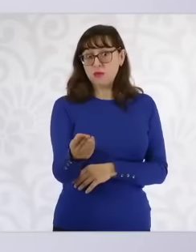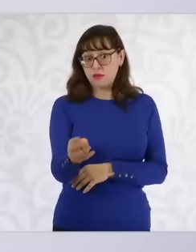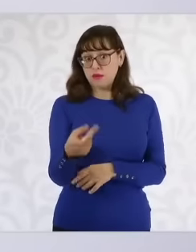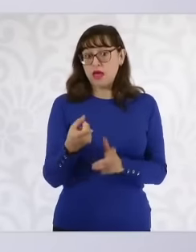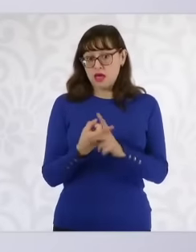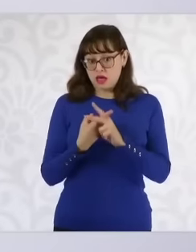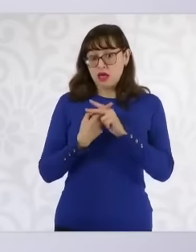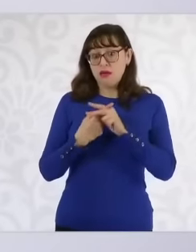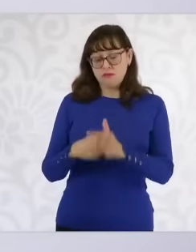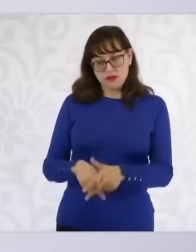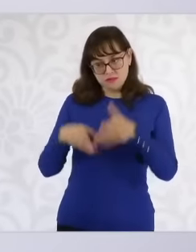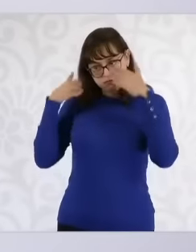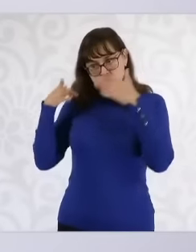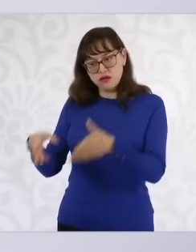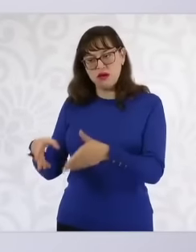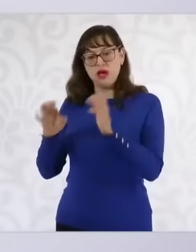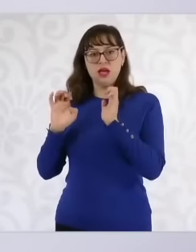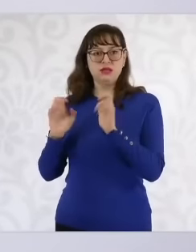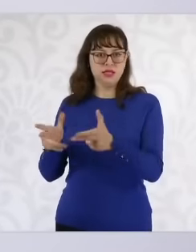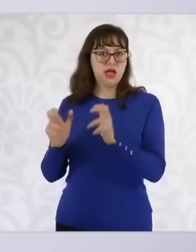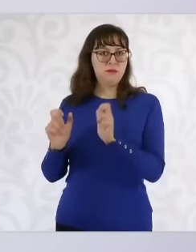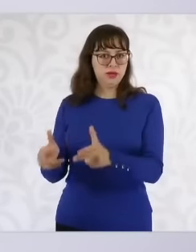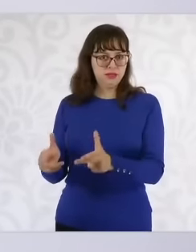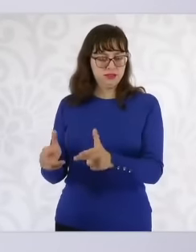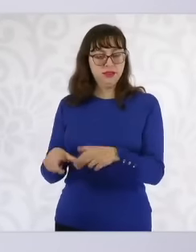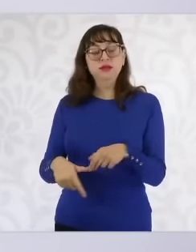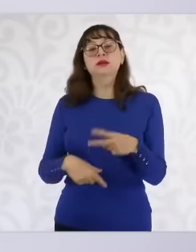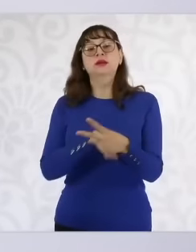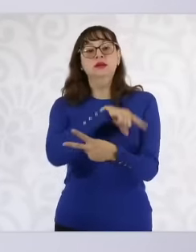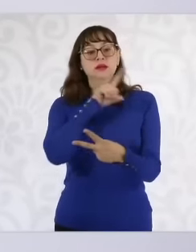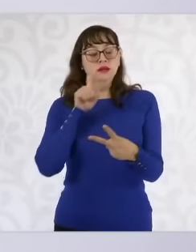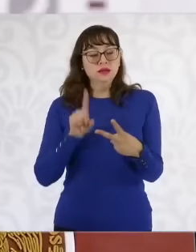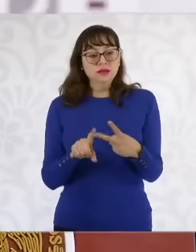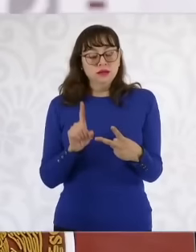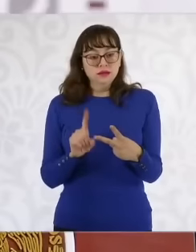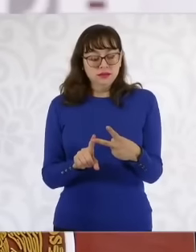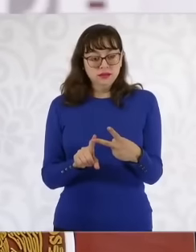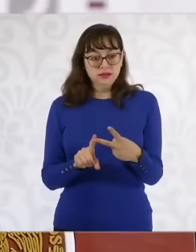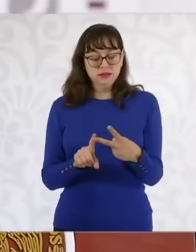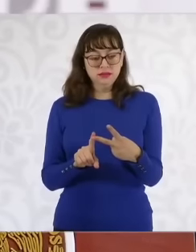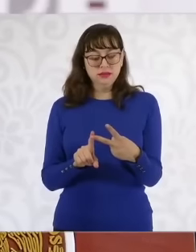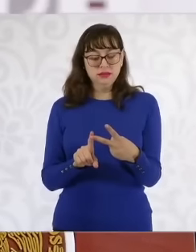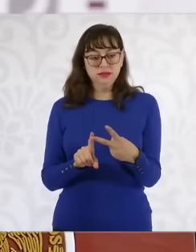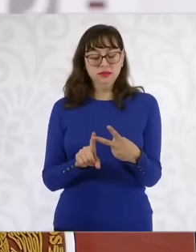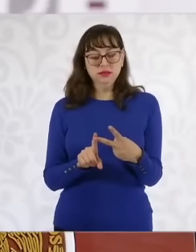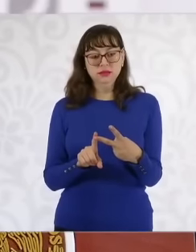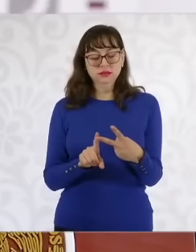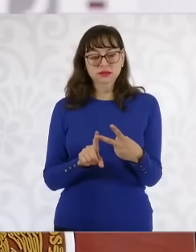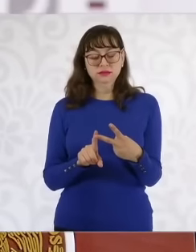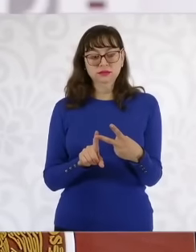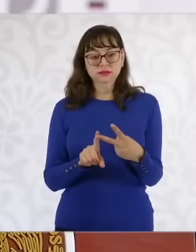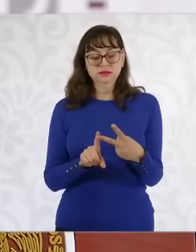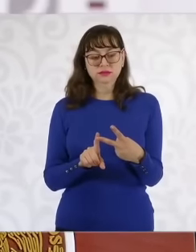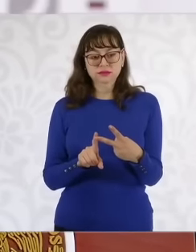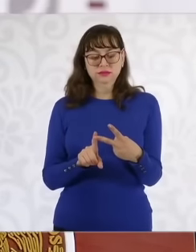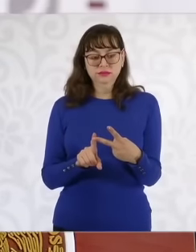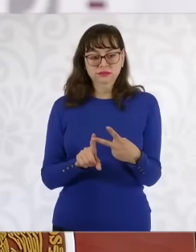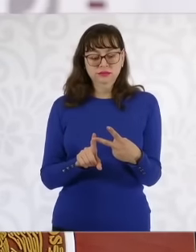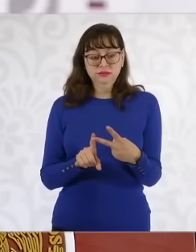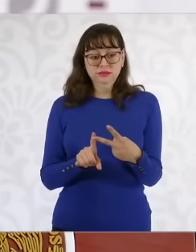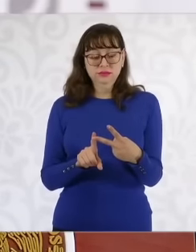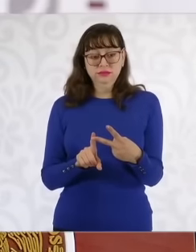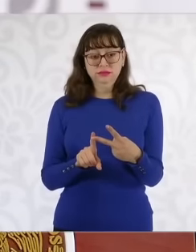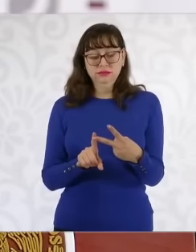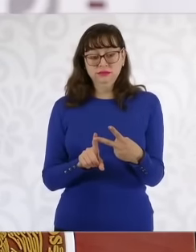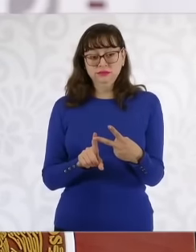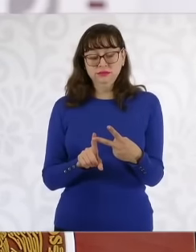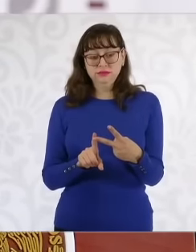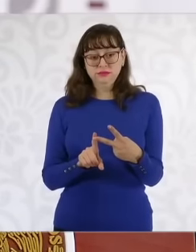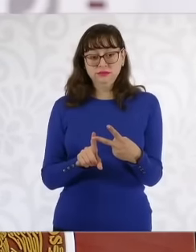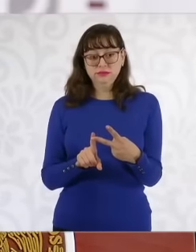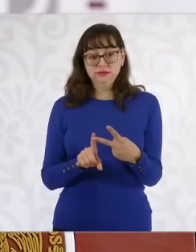the state of Chiapas. The second we propose from the campaign the development of welfare centers